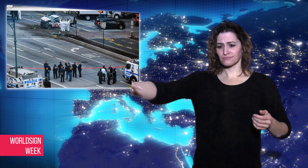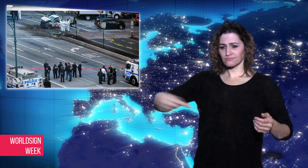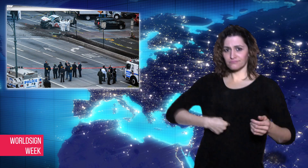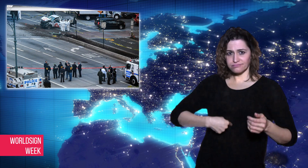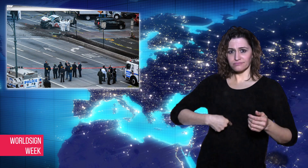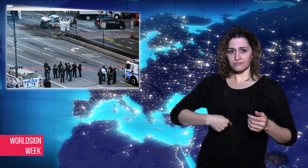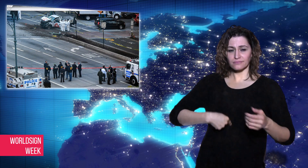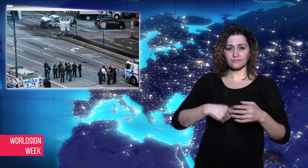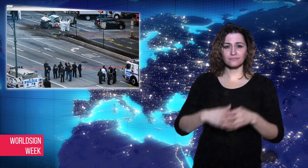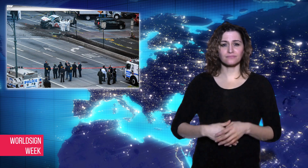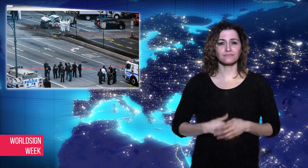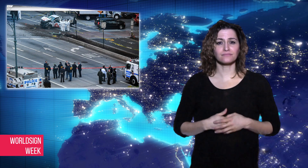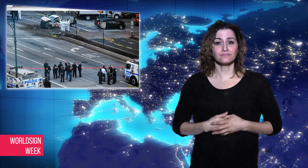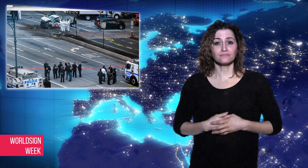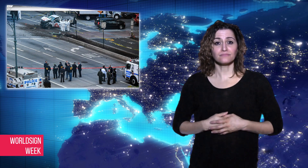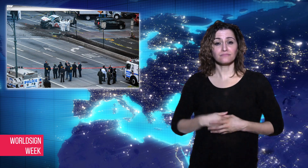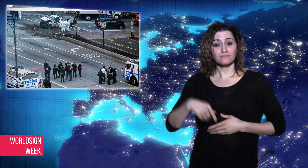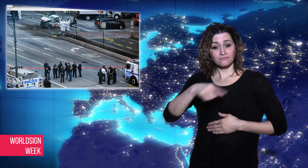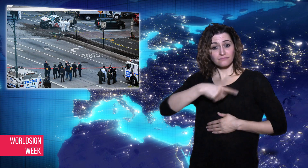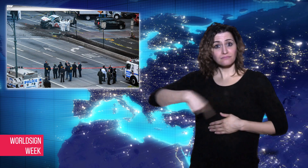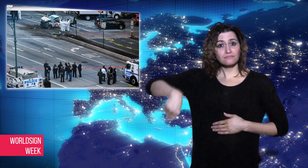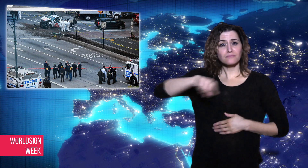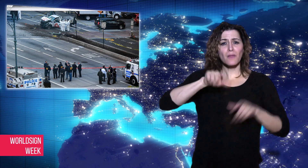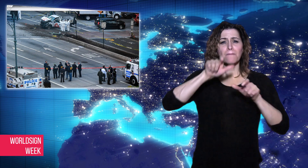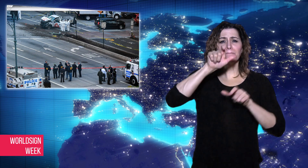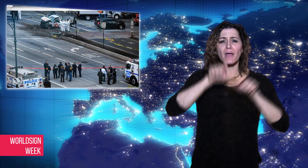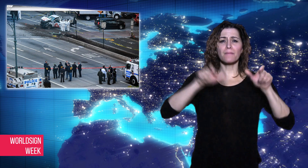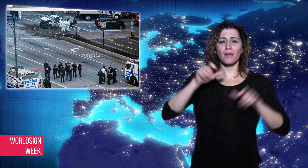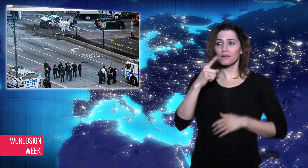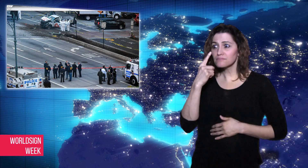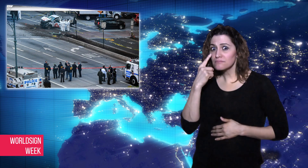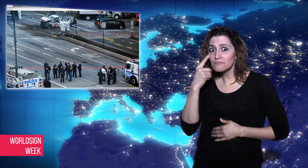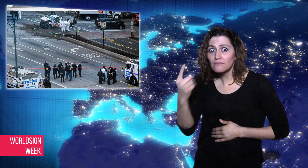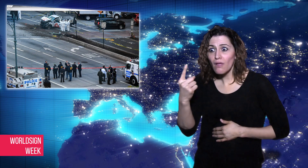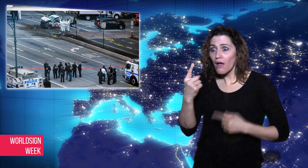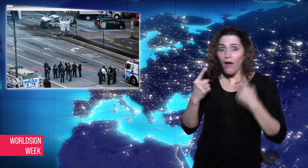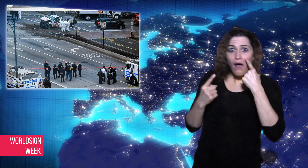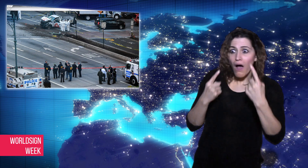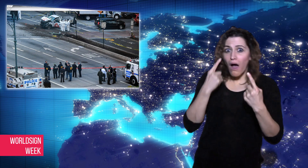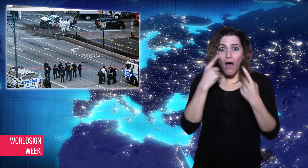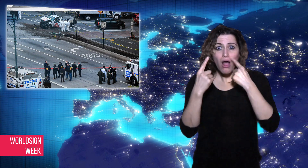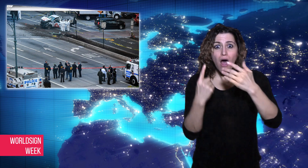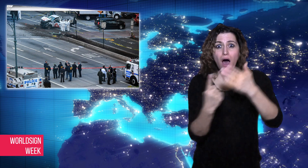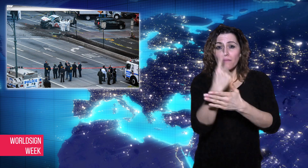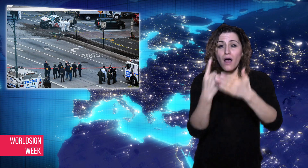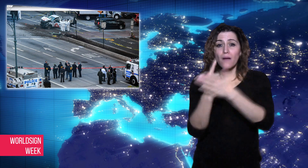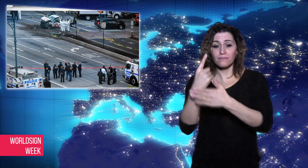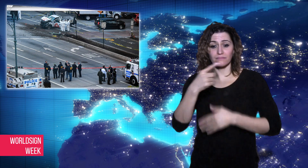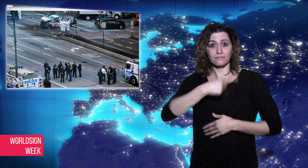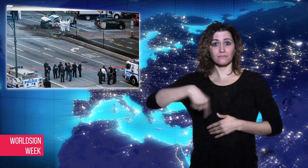say he shouted "Allahu Akbar" - Arabic